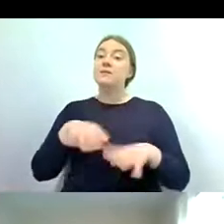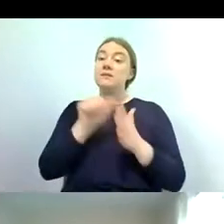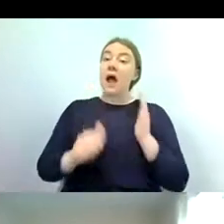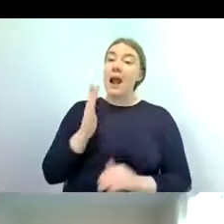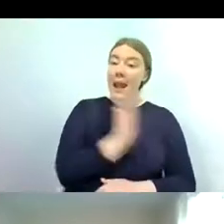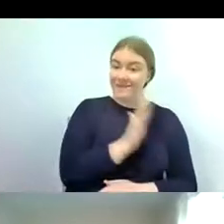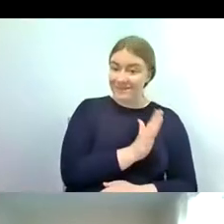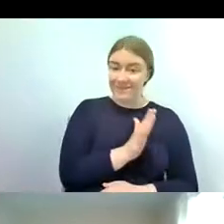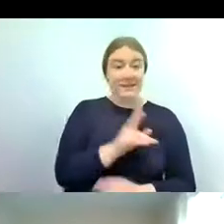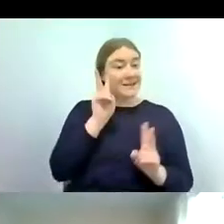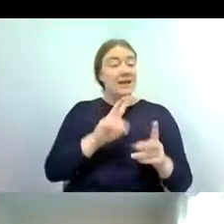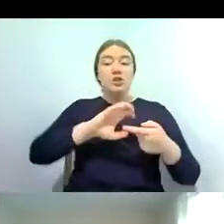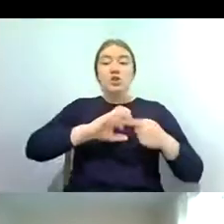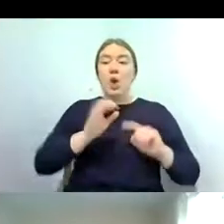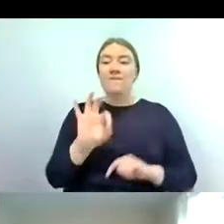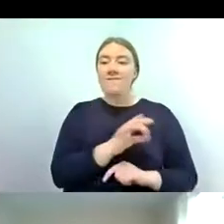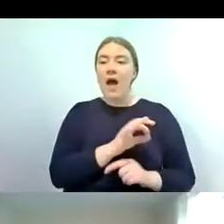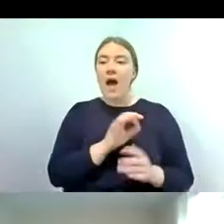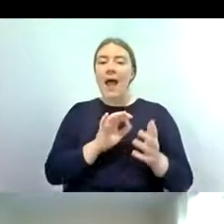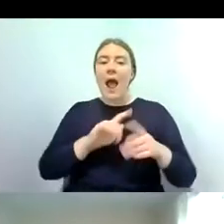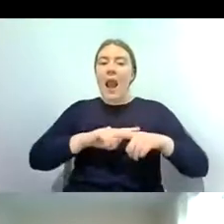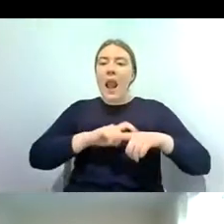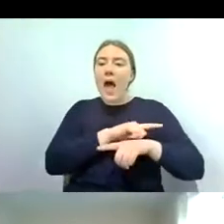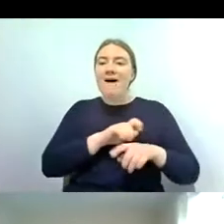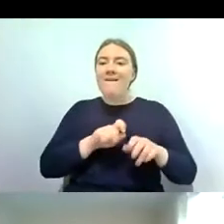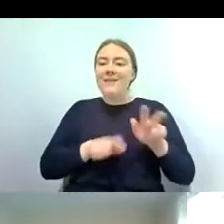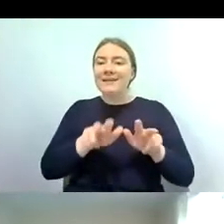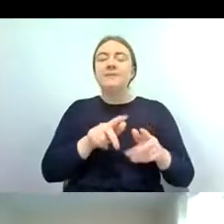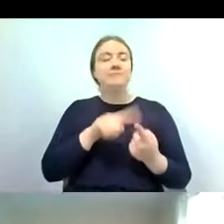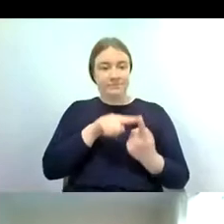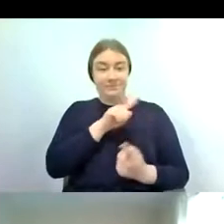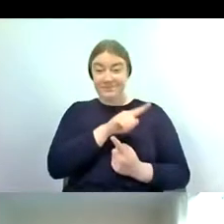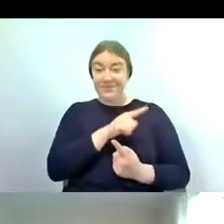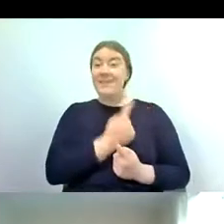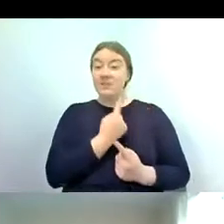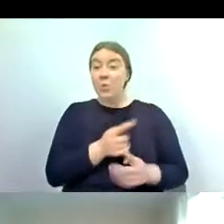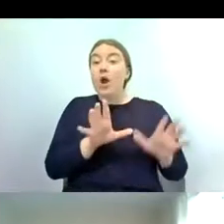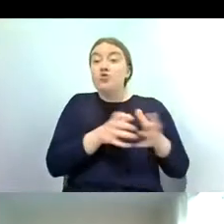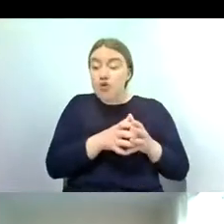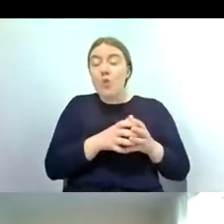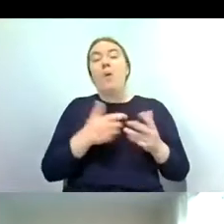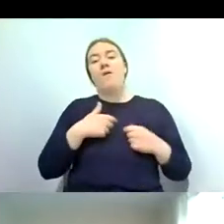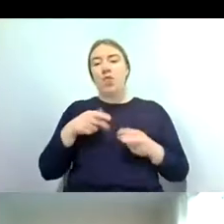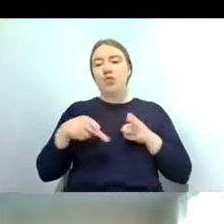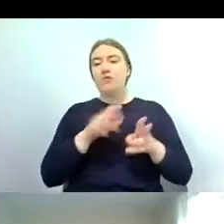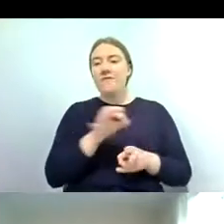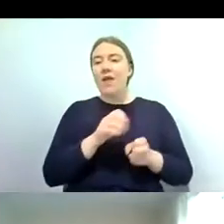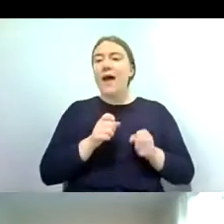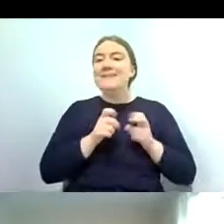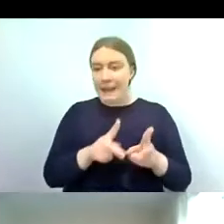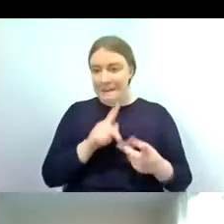you can see the stonefly larvae and these count as one group on the riverfly scheme next we have the